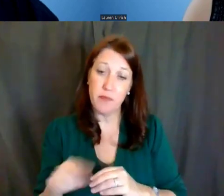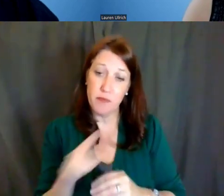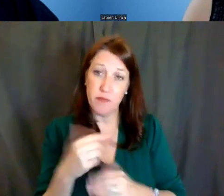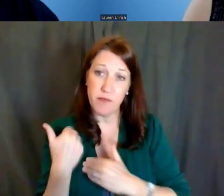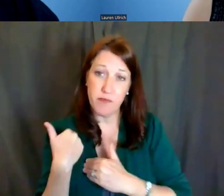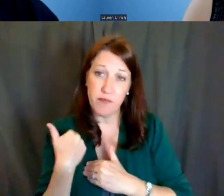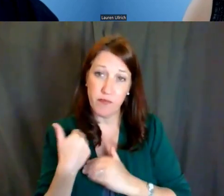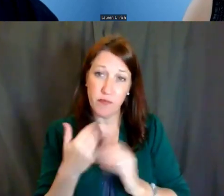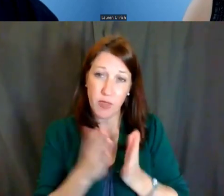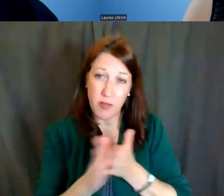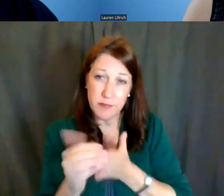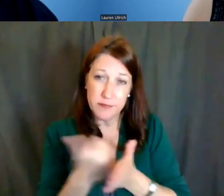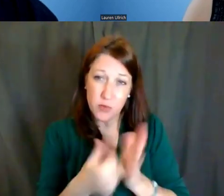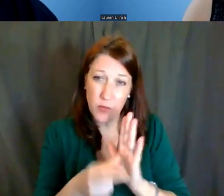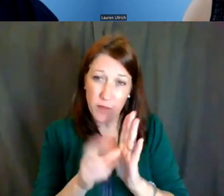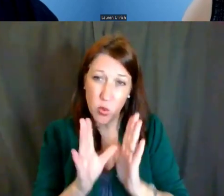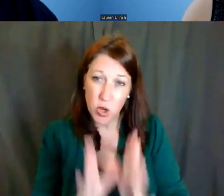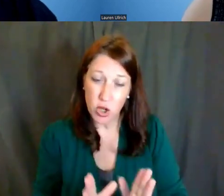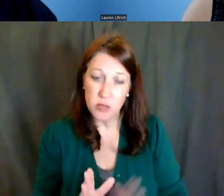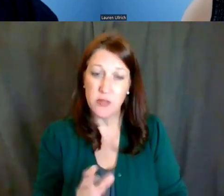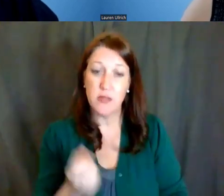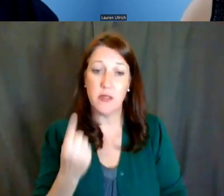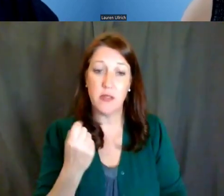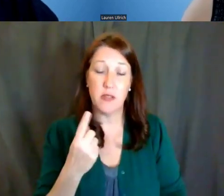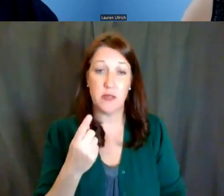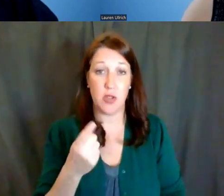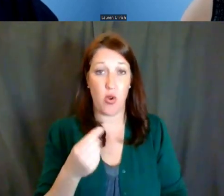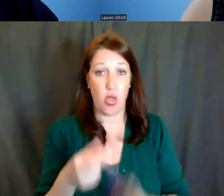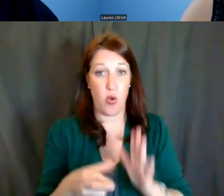So in that respect, the review is different,